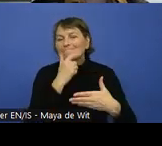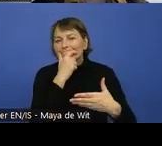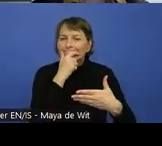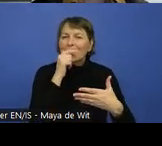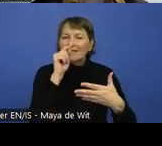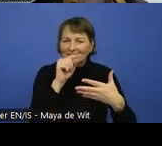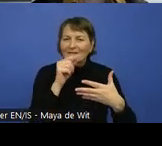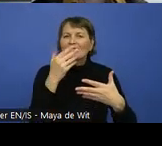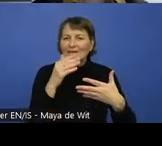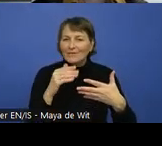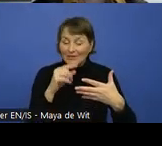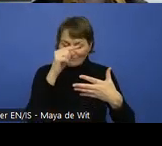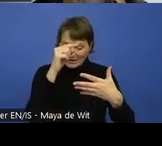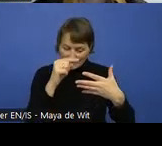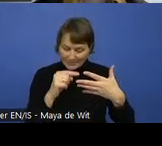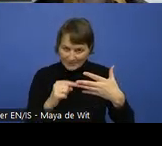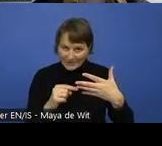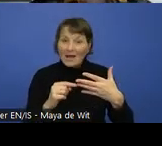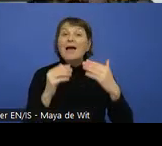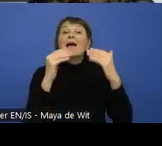And you move to another thing.